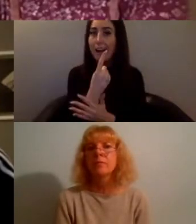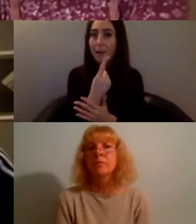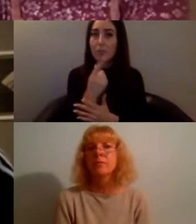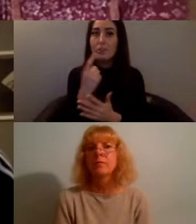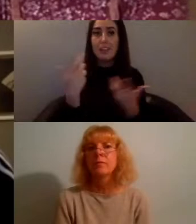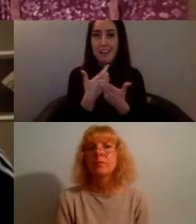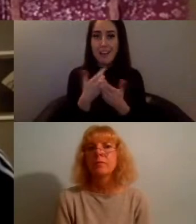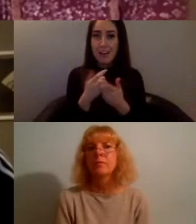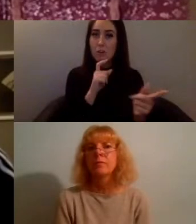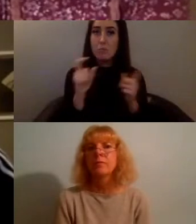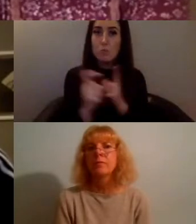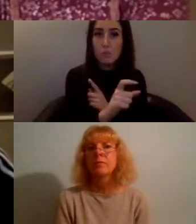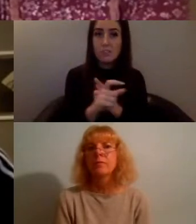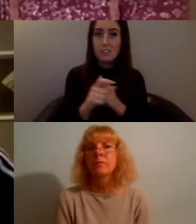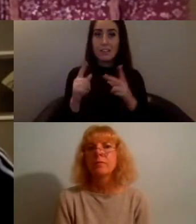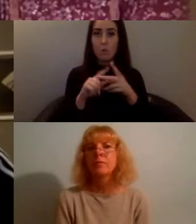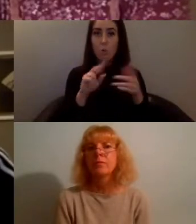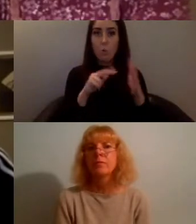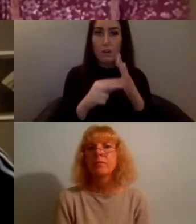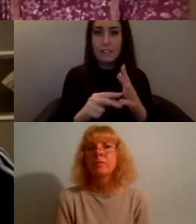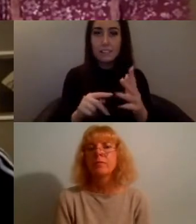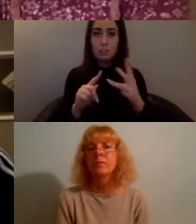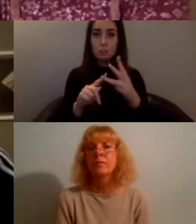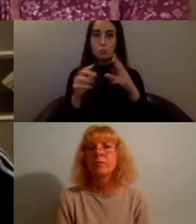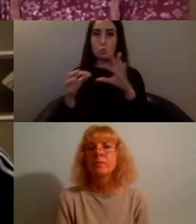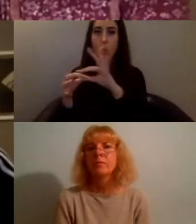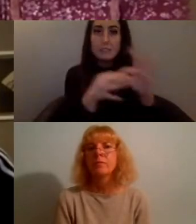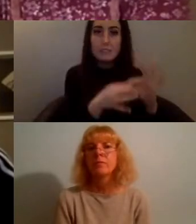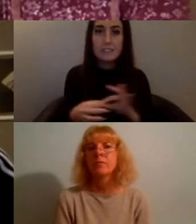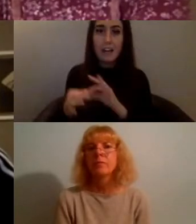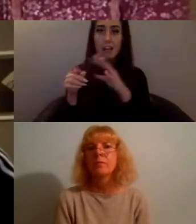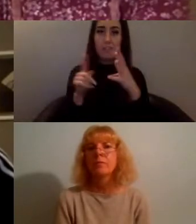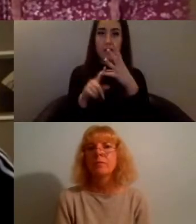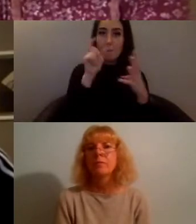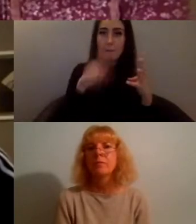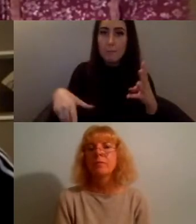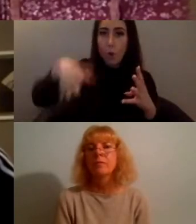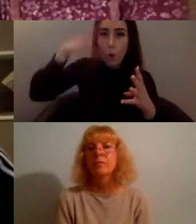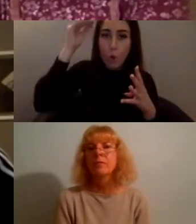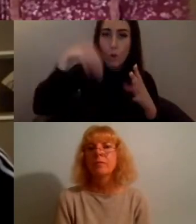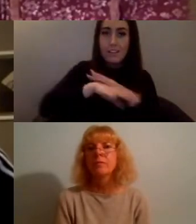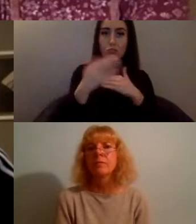and coming together and people learning in real life situations so again it's about